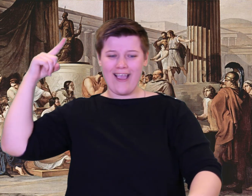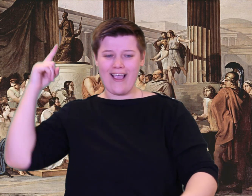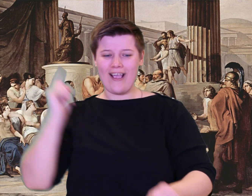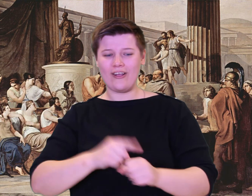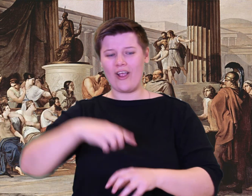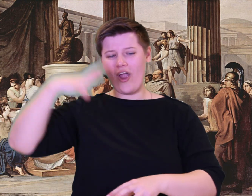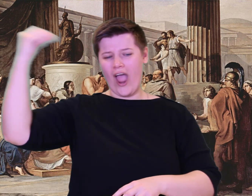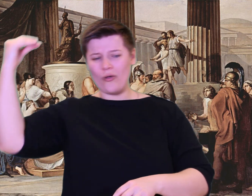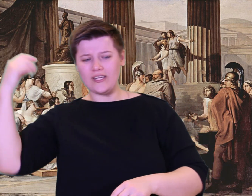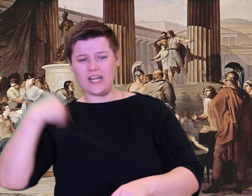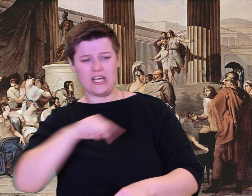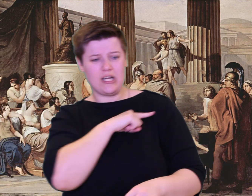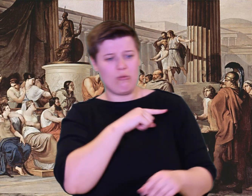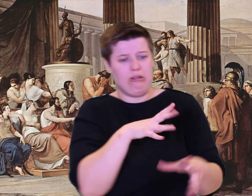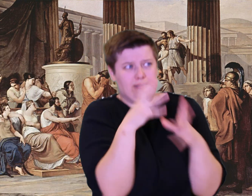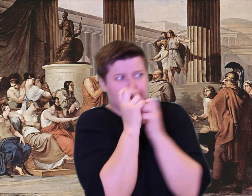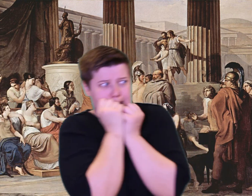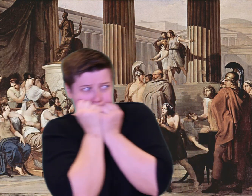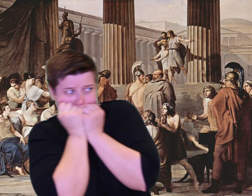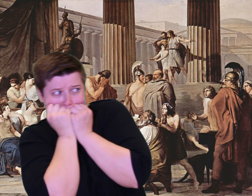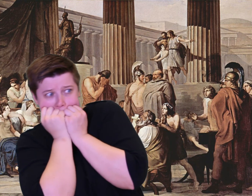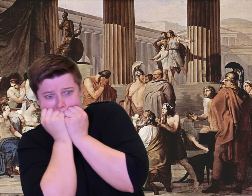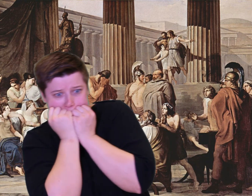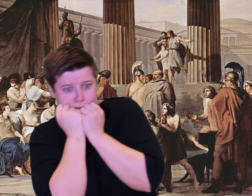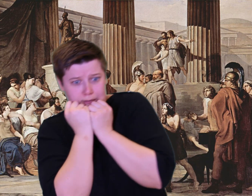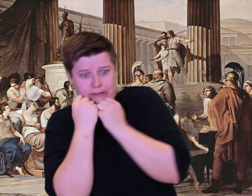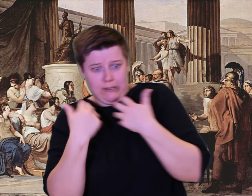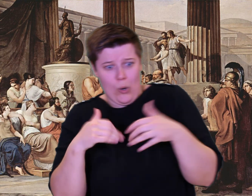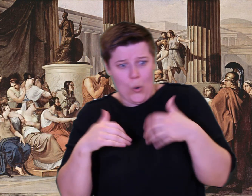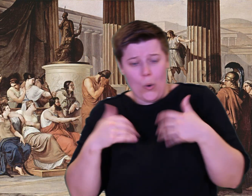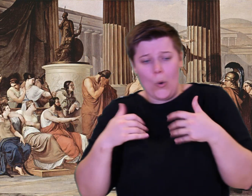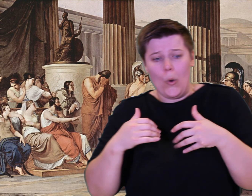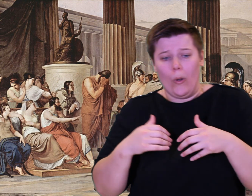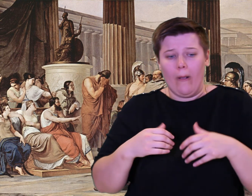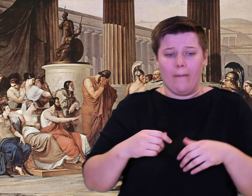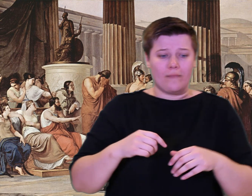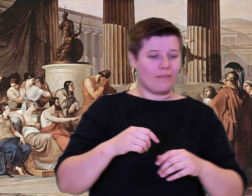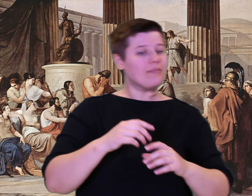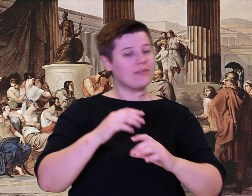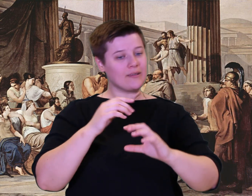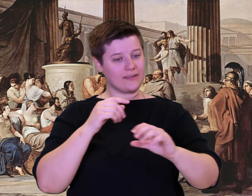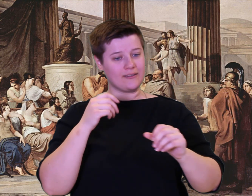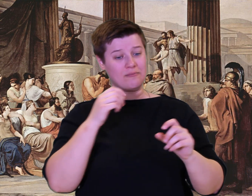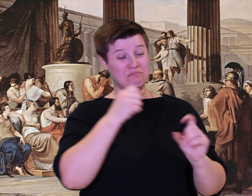His blood spurted out around the stake and blazing fire sizzled his lids and brows,